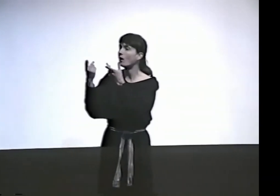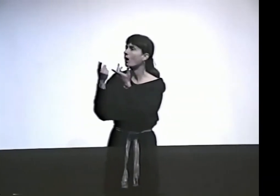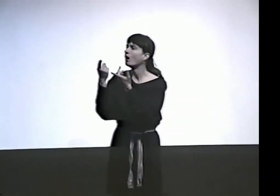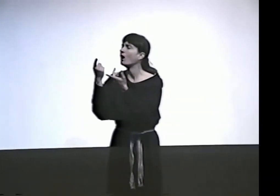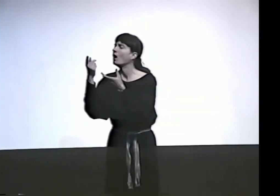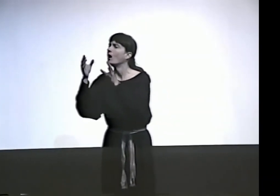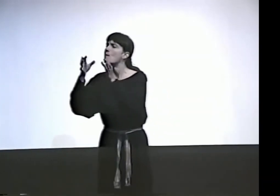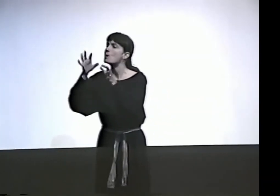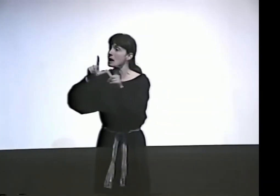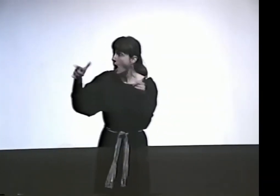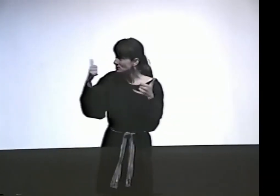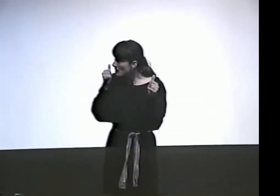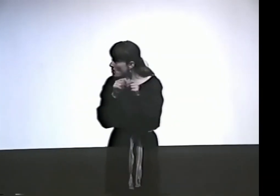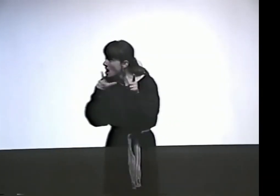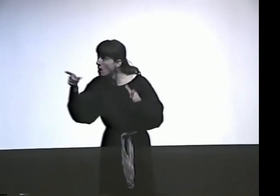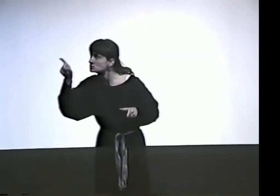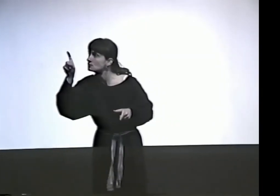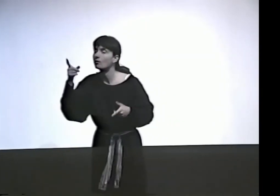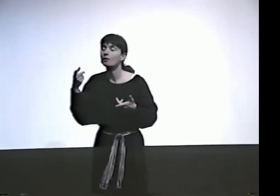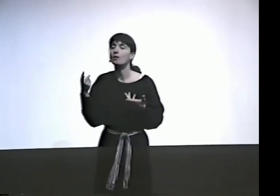IT'S IMPORTANT TO HAVE INTERACTION WITH EACH OTHER.